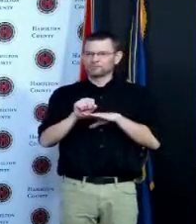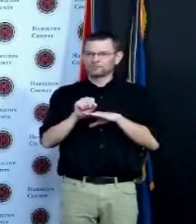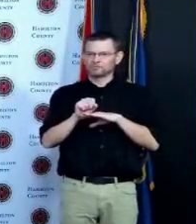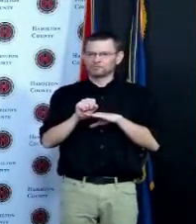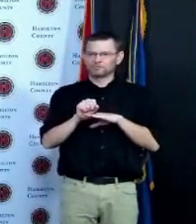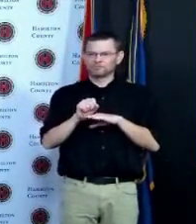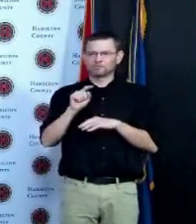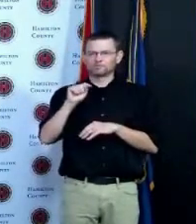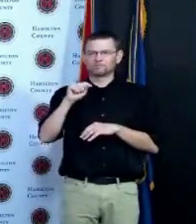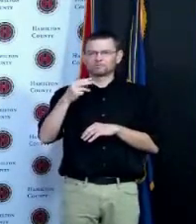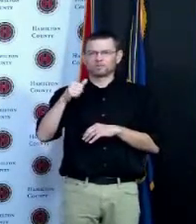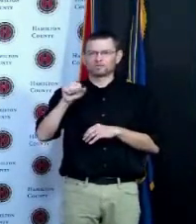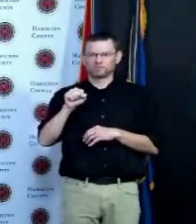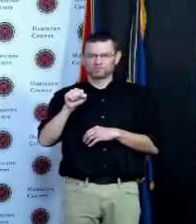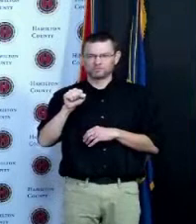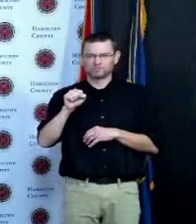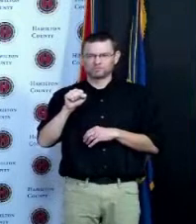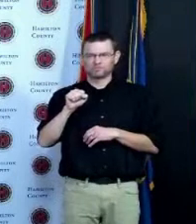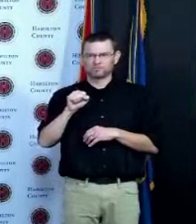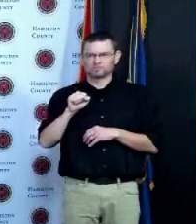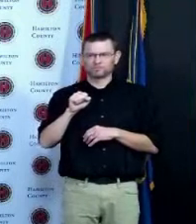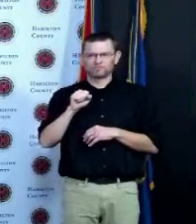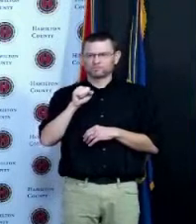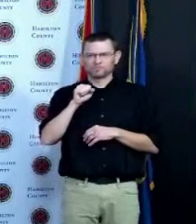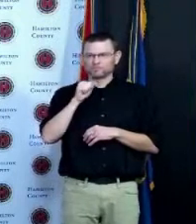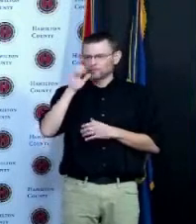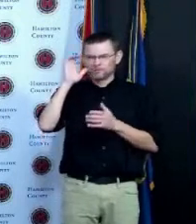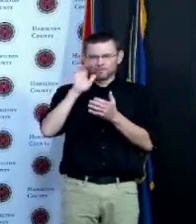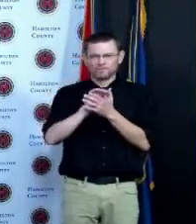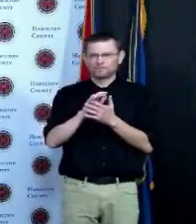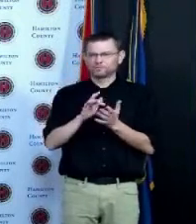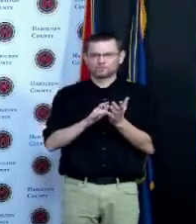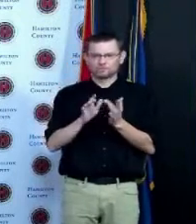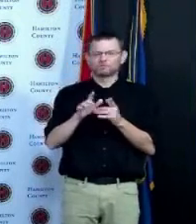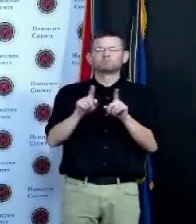have been a government conspiracy theory I thought this isn't the big one we've gone through so many